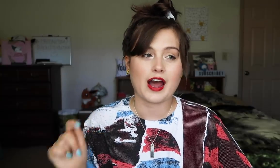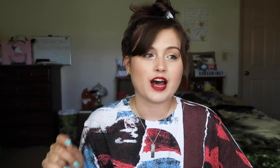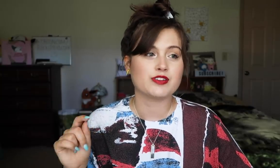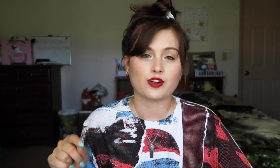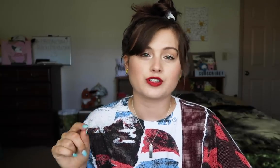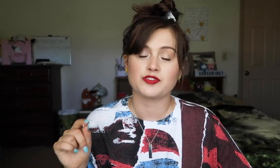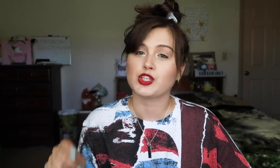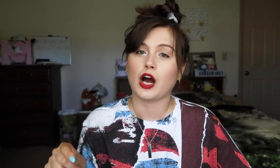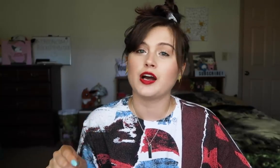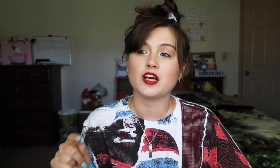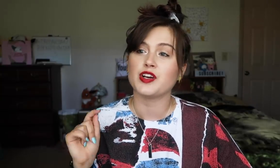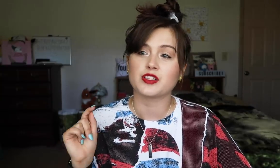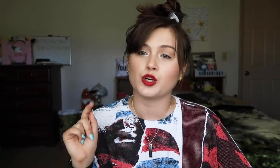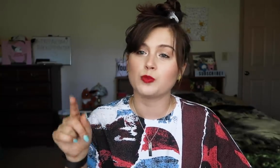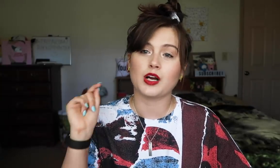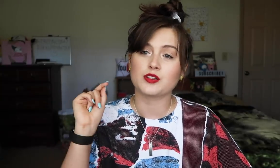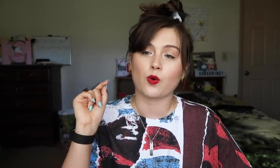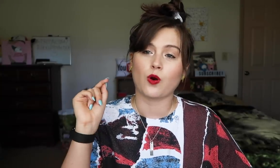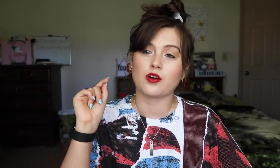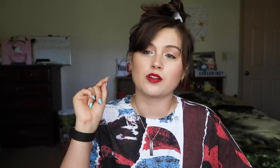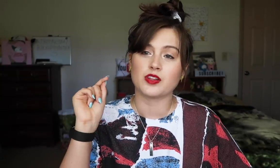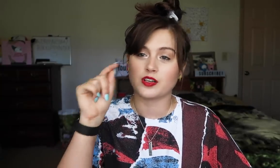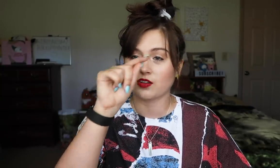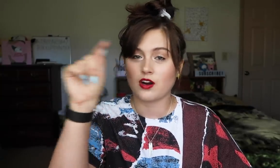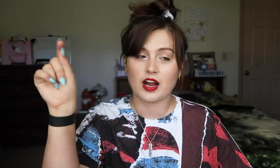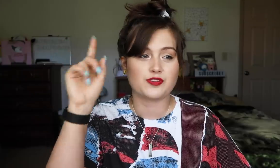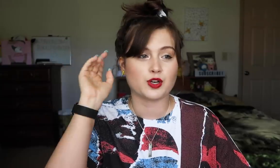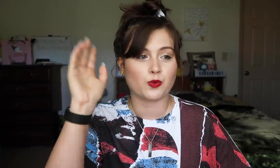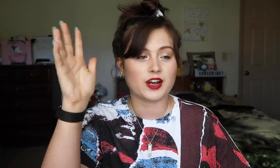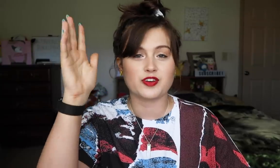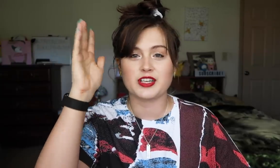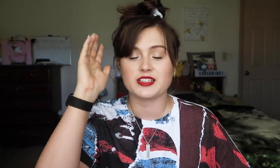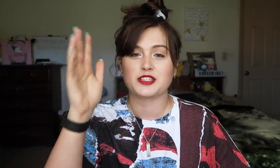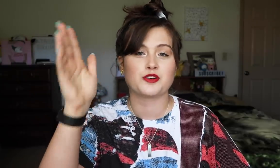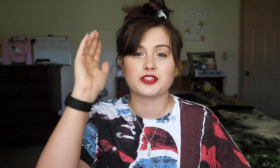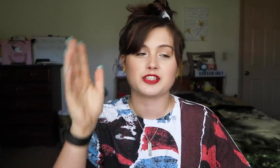I have started to forgotten if it's the umlauts or the long-hyphen or whatever it is that tells you